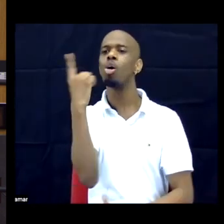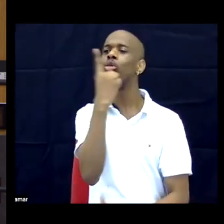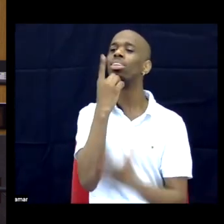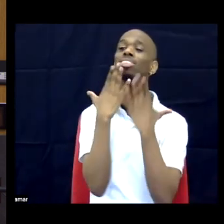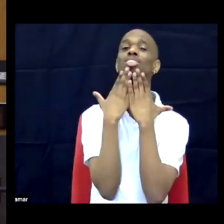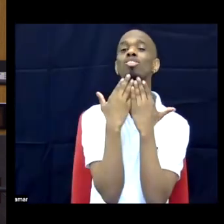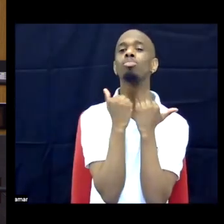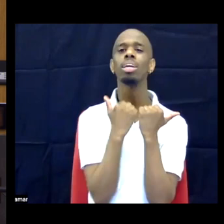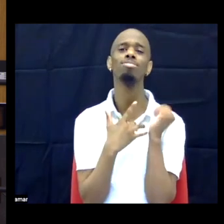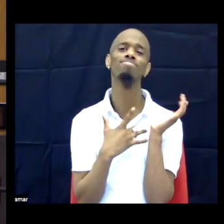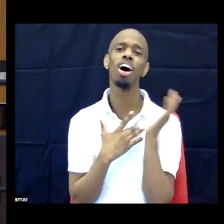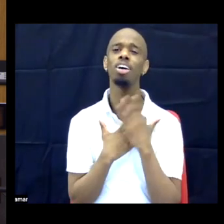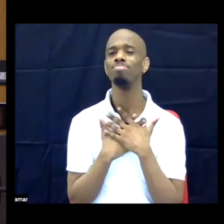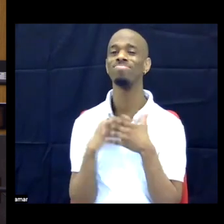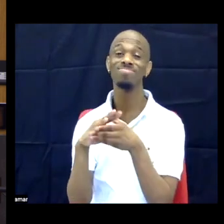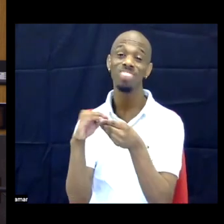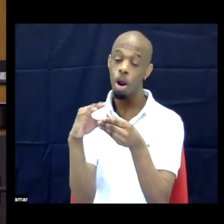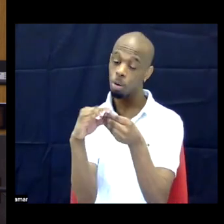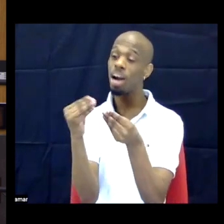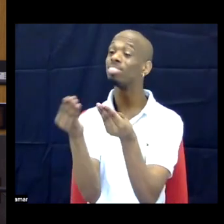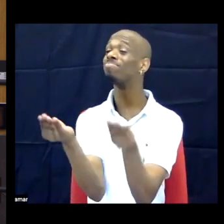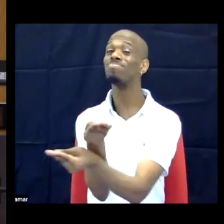So any of them would be great.